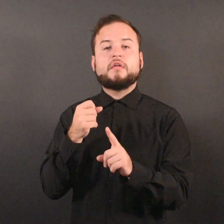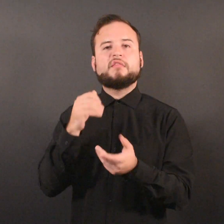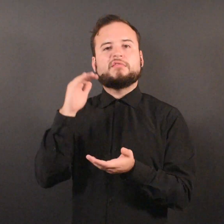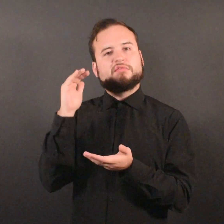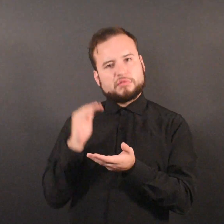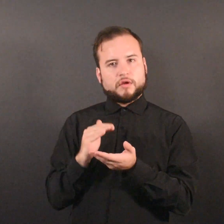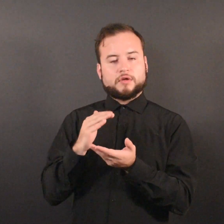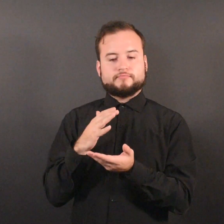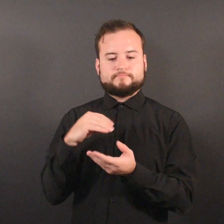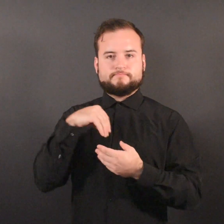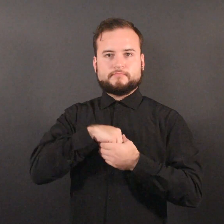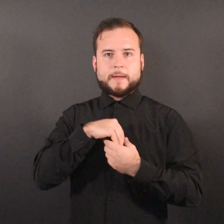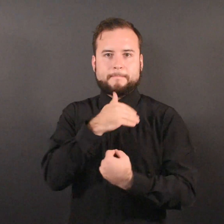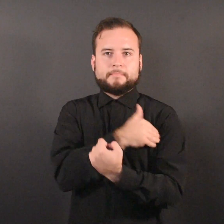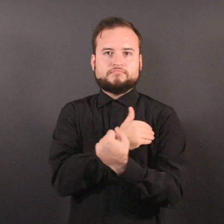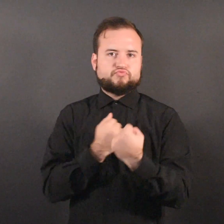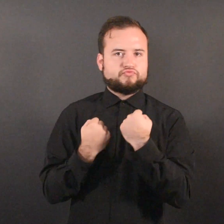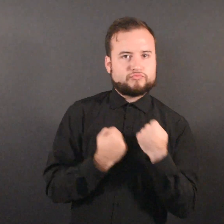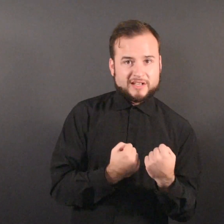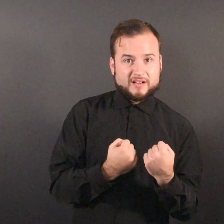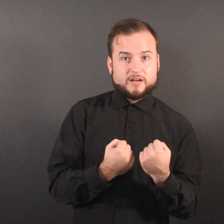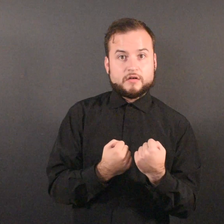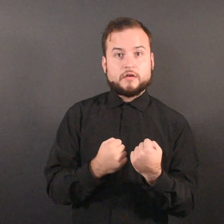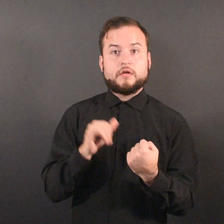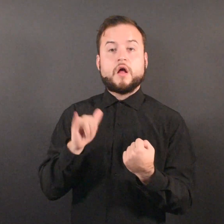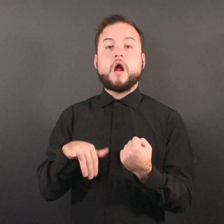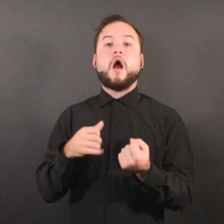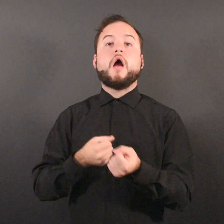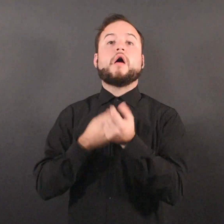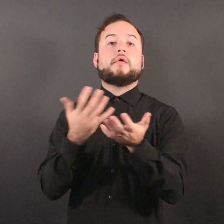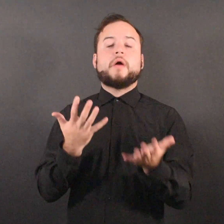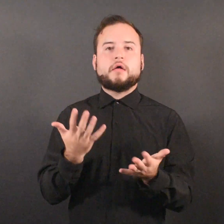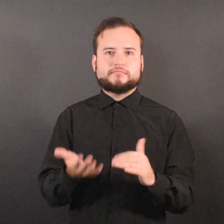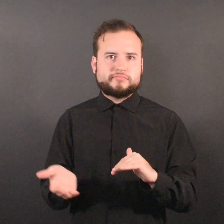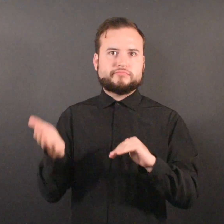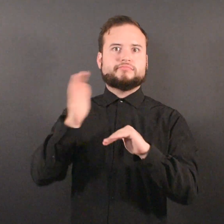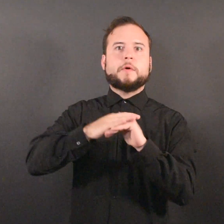loss of strength, leading to an increased risk of falling.